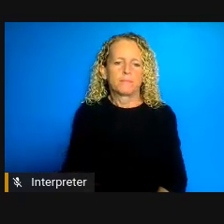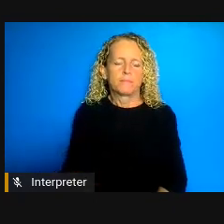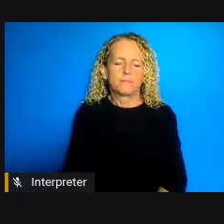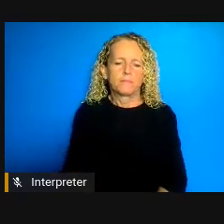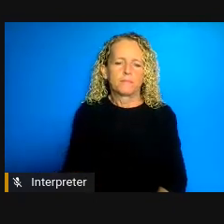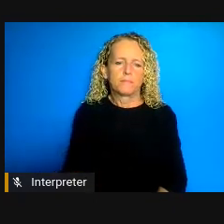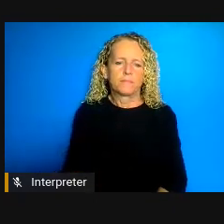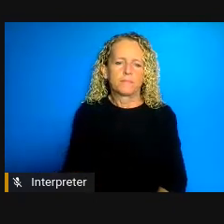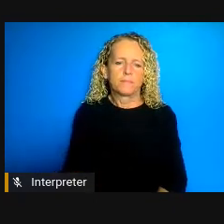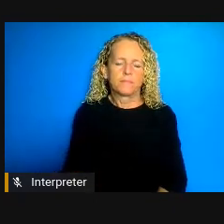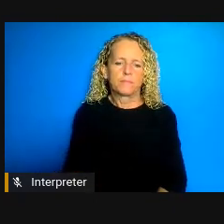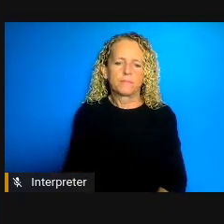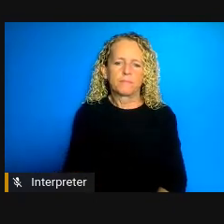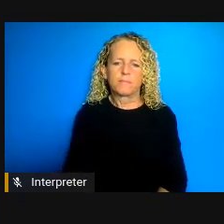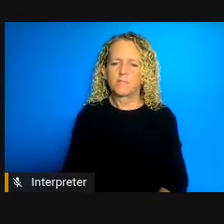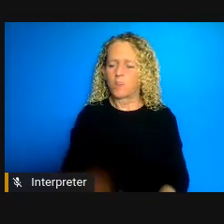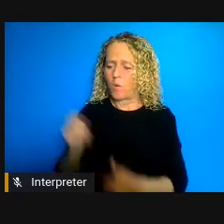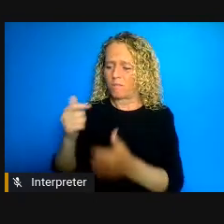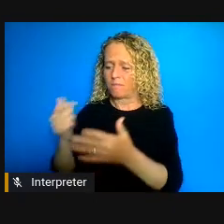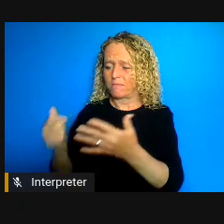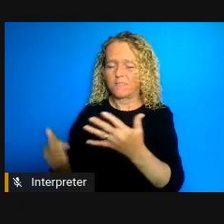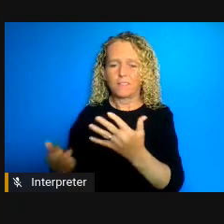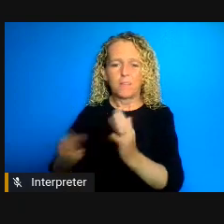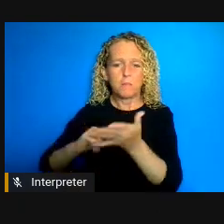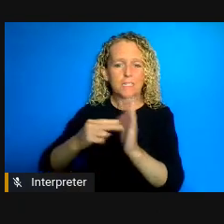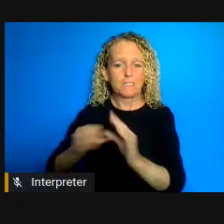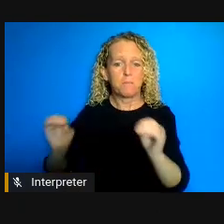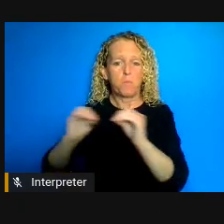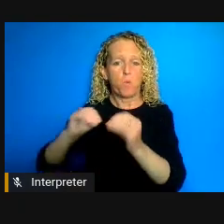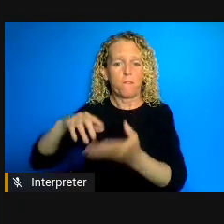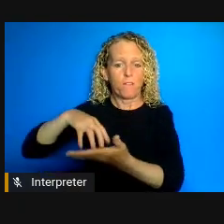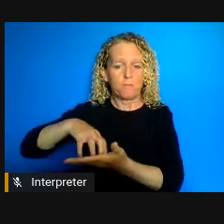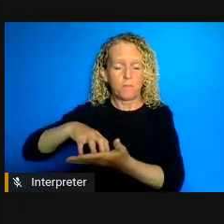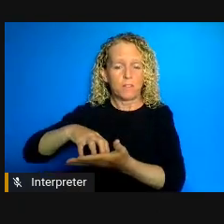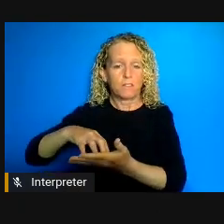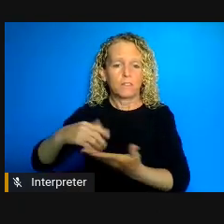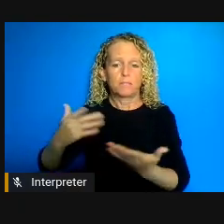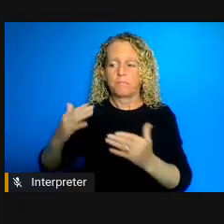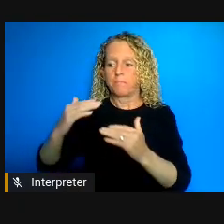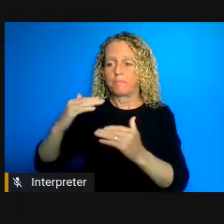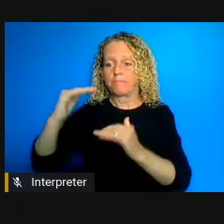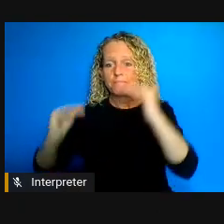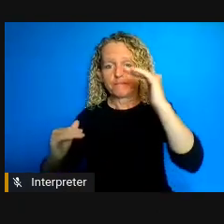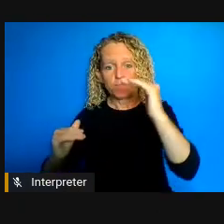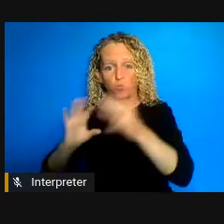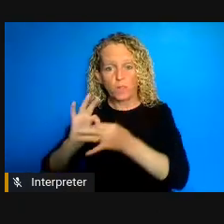vulnerability from the health inequities to some of the factors that have to do